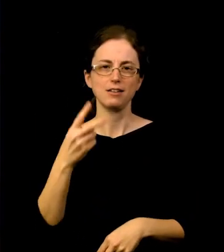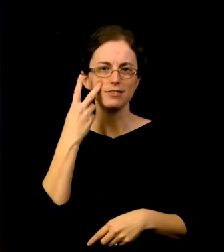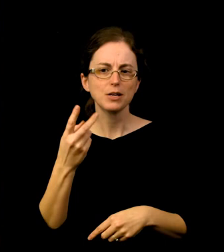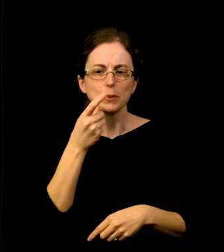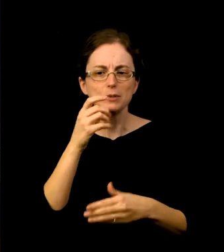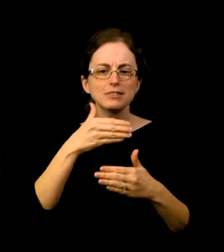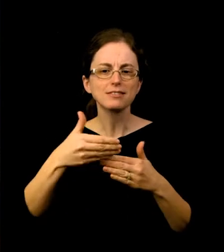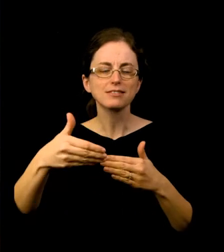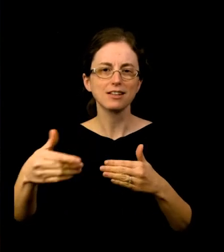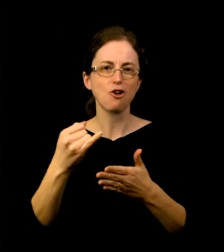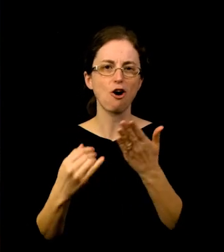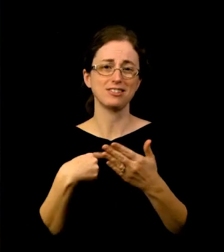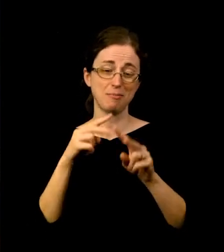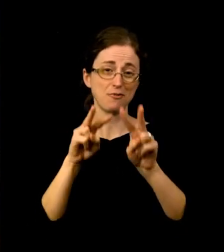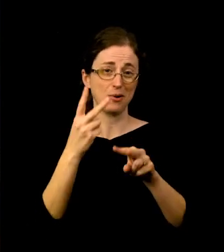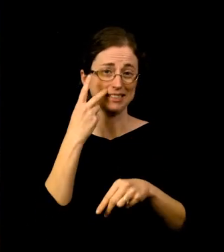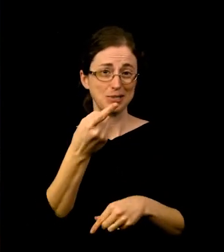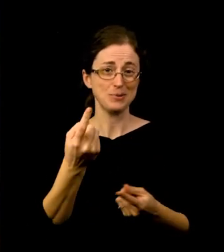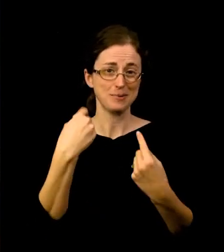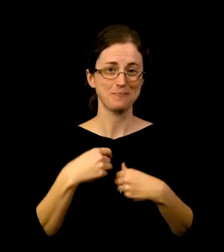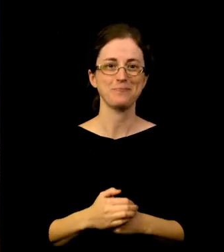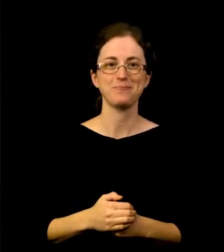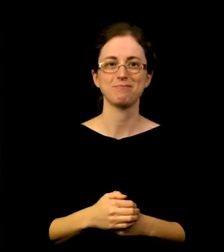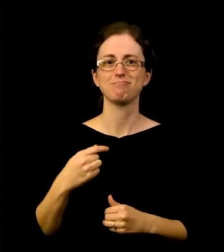I am so excited to be bringing you a new collaborative installation